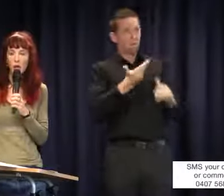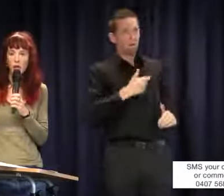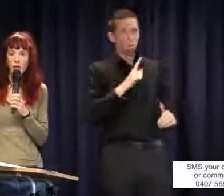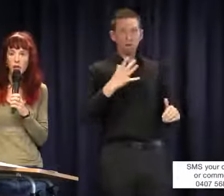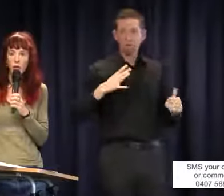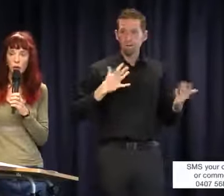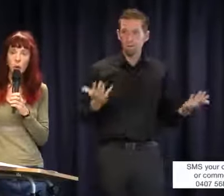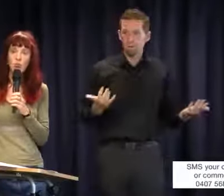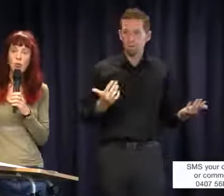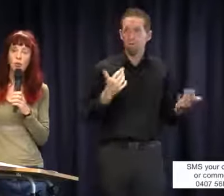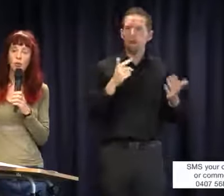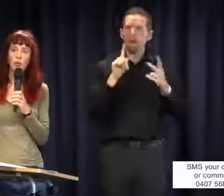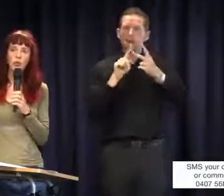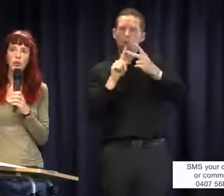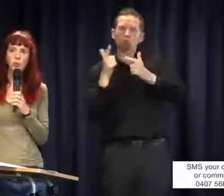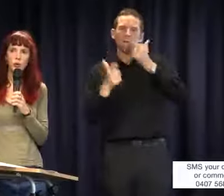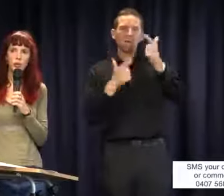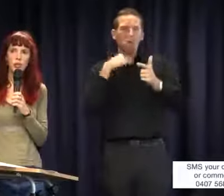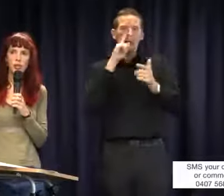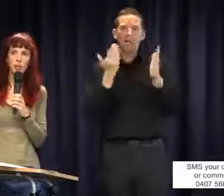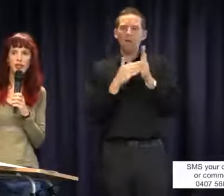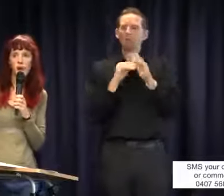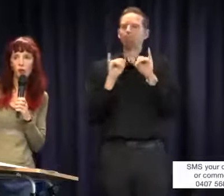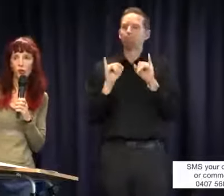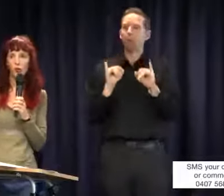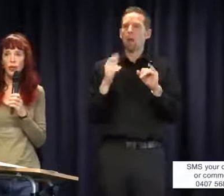on transport, but this is the problem of a school labelling itself, `We're oral and we're